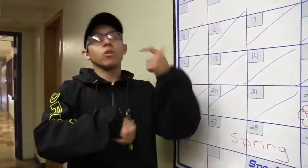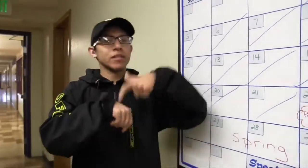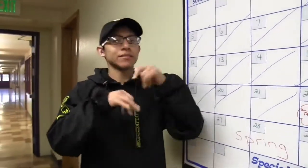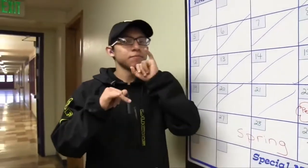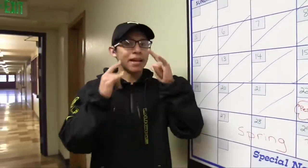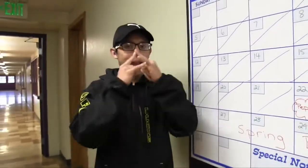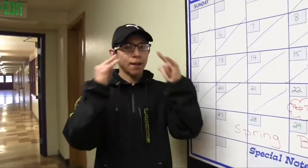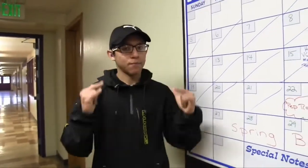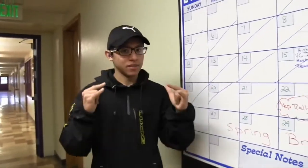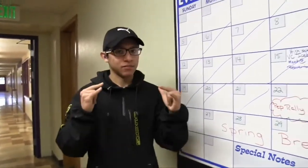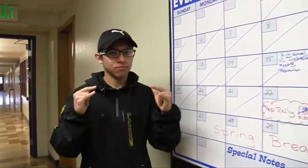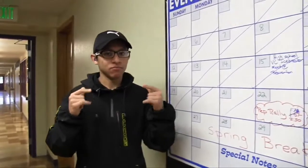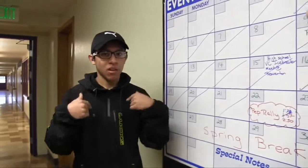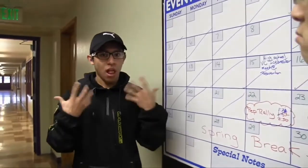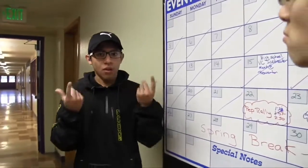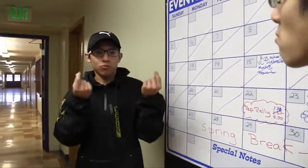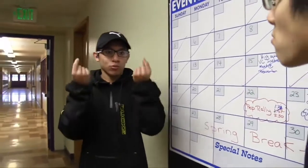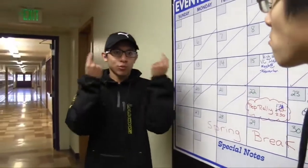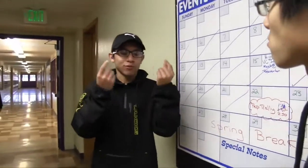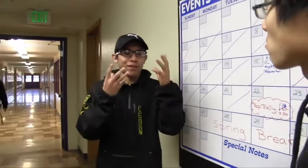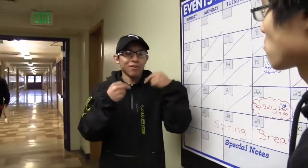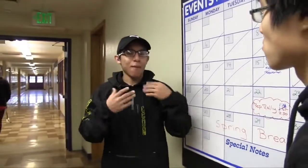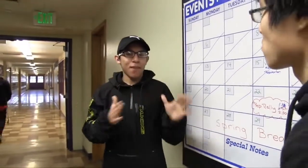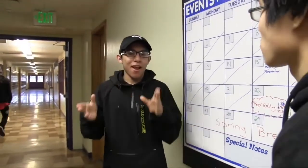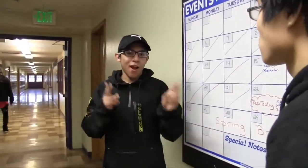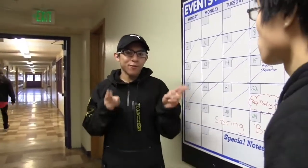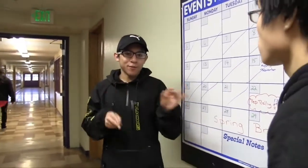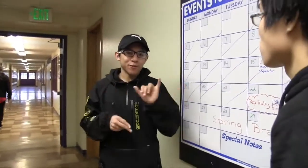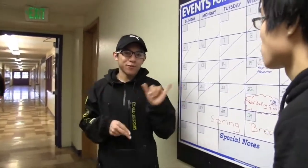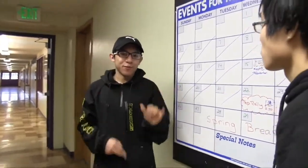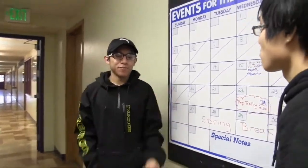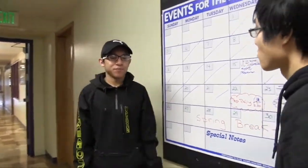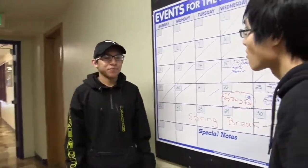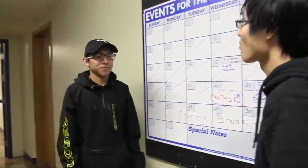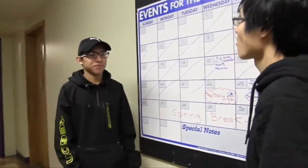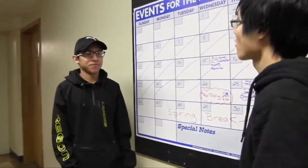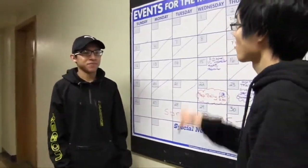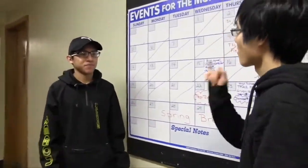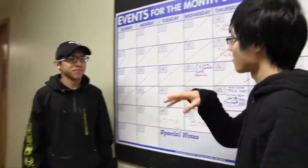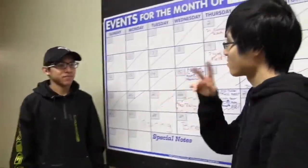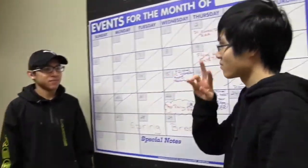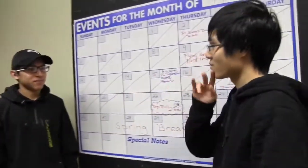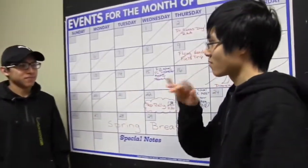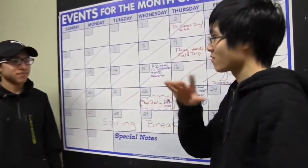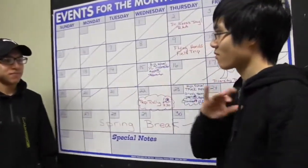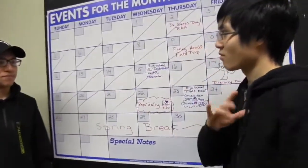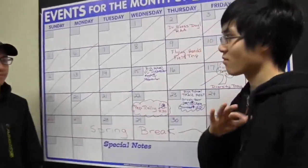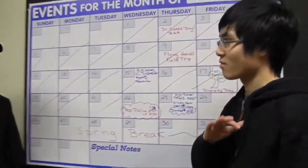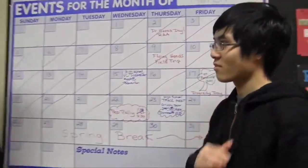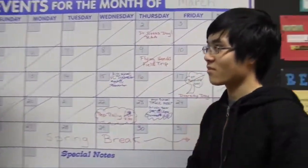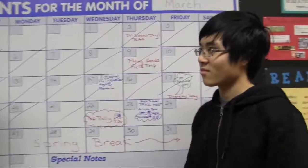but most of the time should be spent camping. We'll have to plan in a hurry, though. Seems like fun.